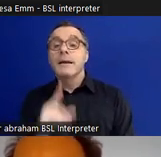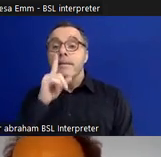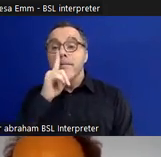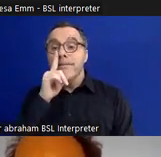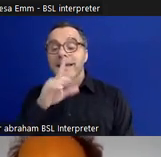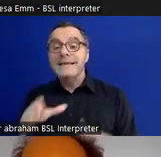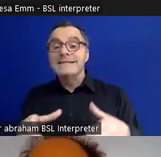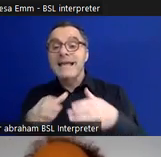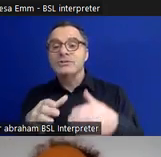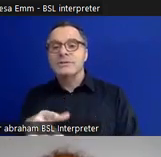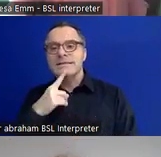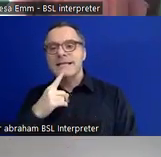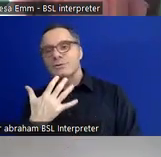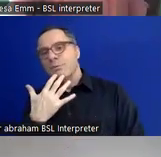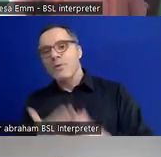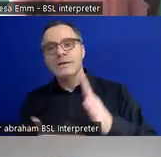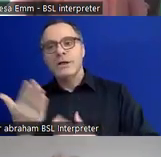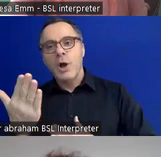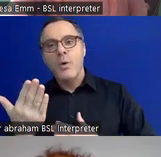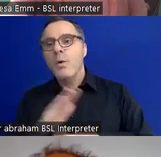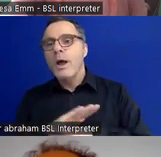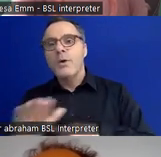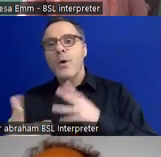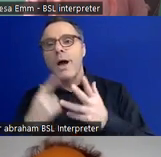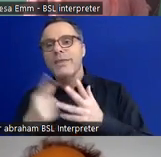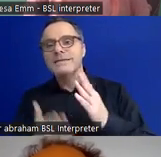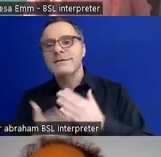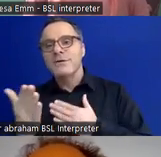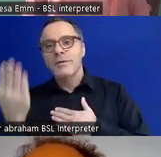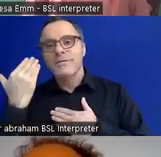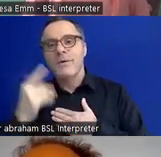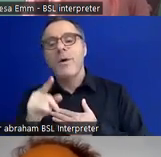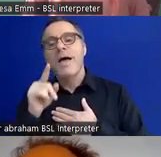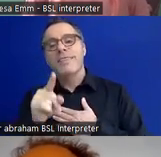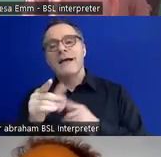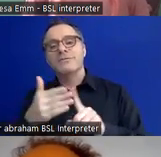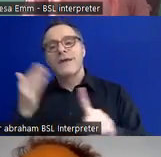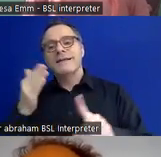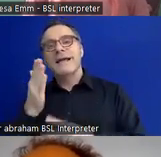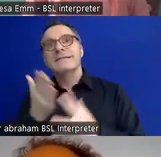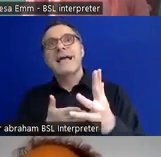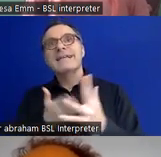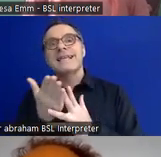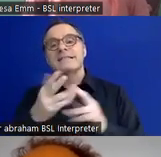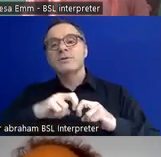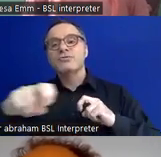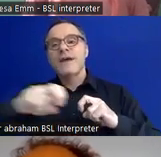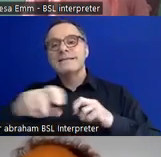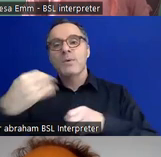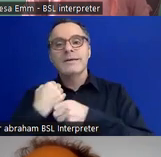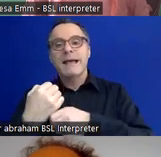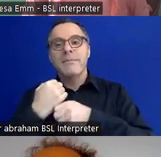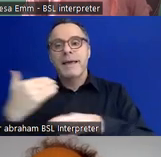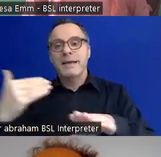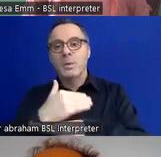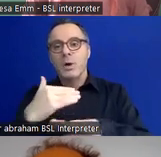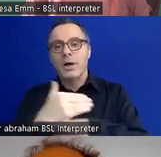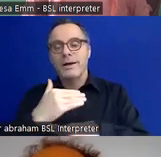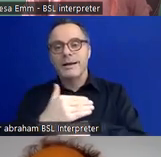where all others have gone before', which was a nod to accessible transport campaign work that had